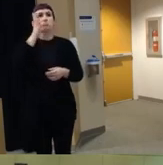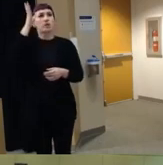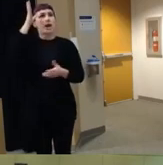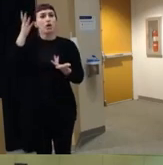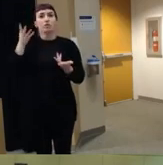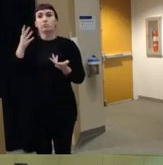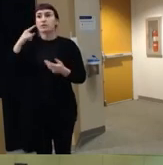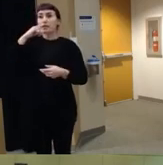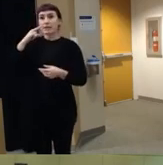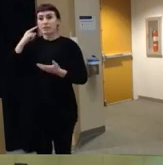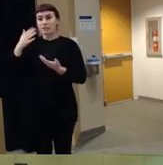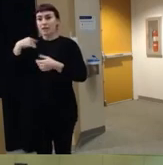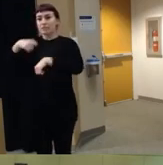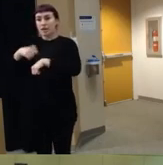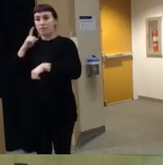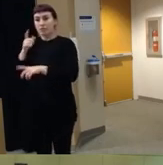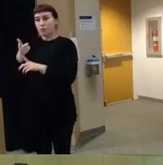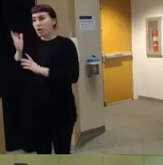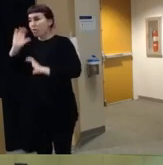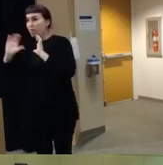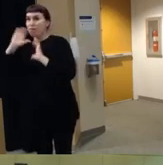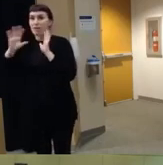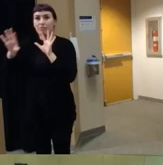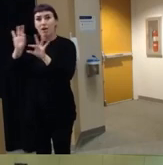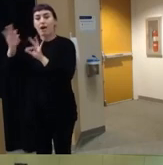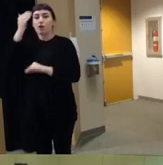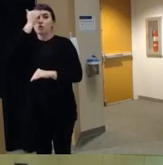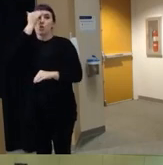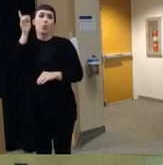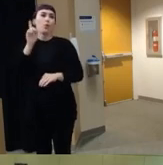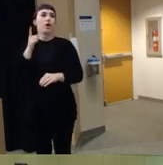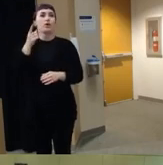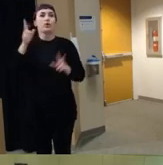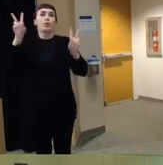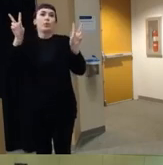time to look for these things and find them and know where you are you know quote unquote hiding